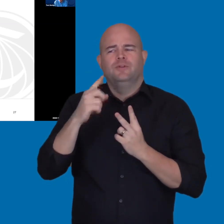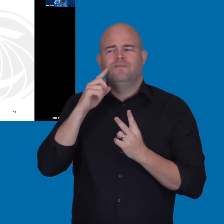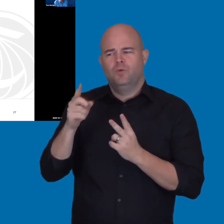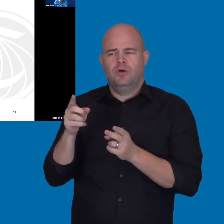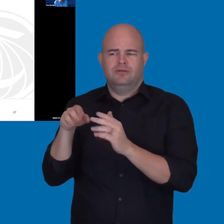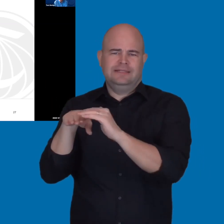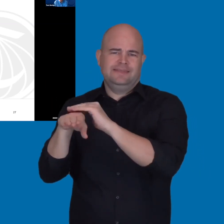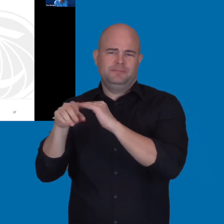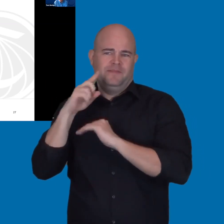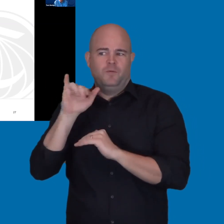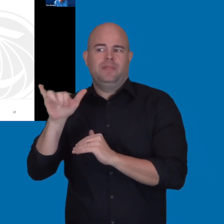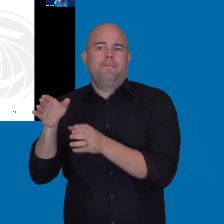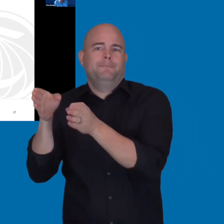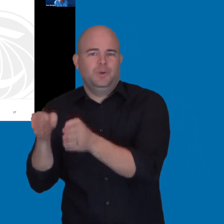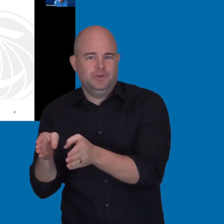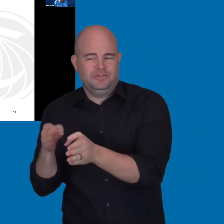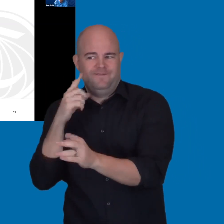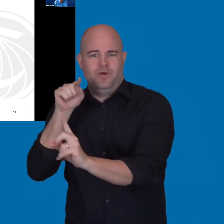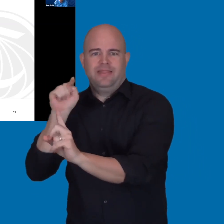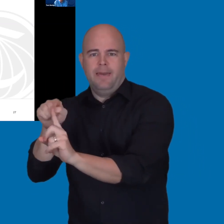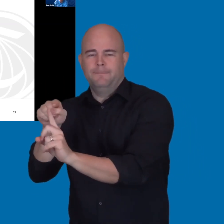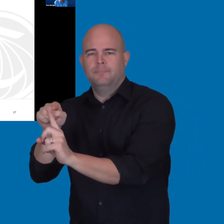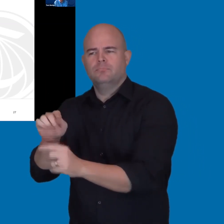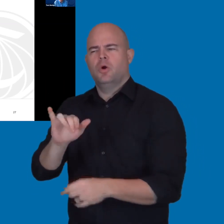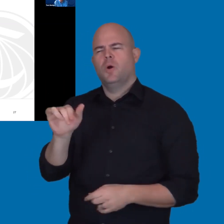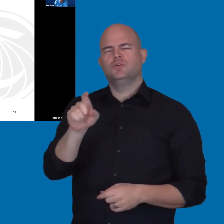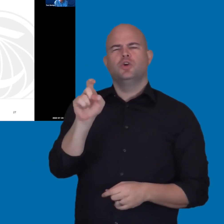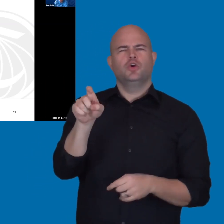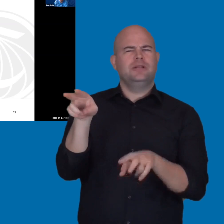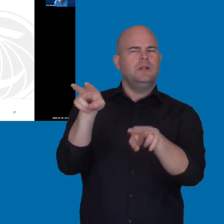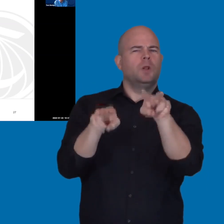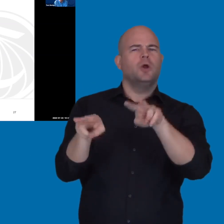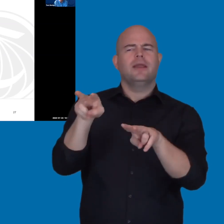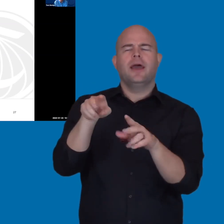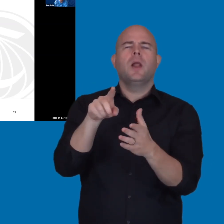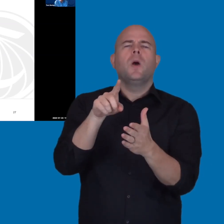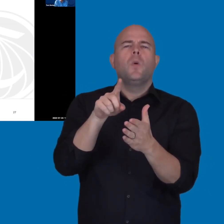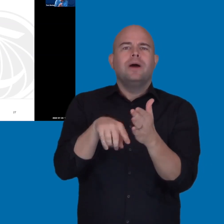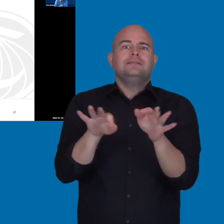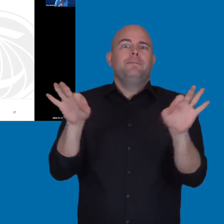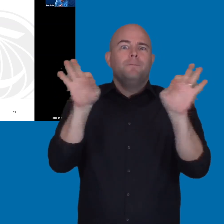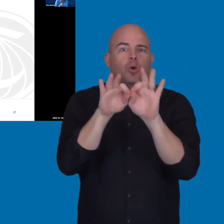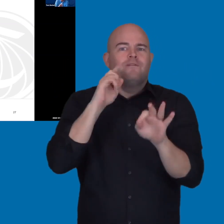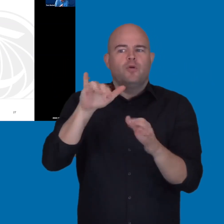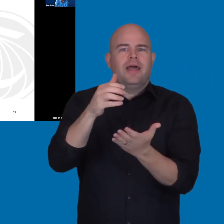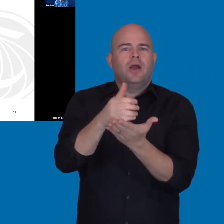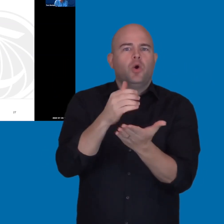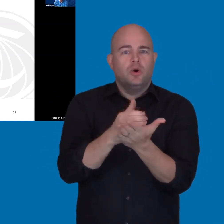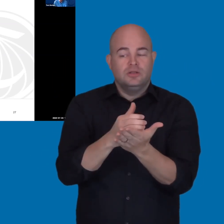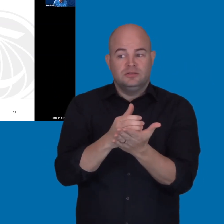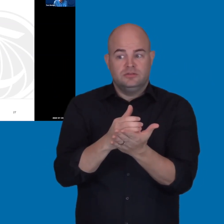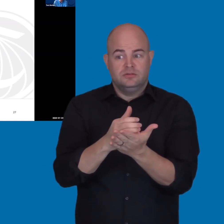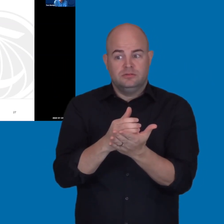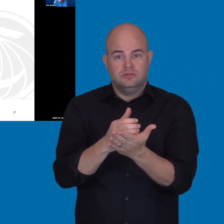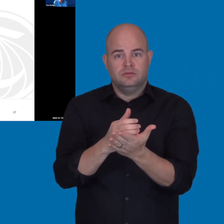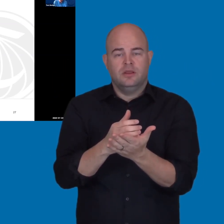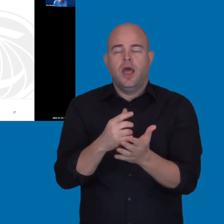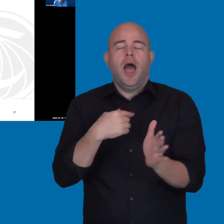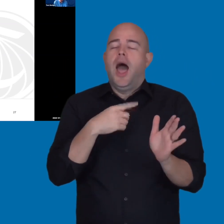that wouldn't be accessible for them. And the other thing, you kind of need to look at are what are the essential requirements